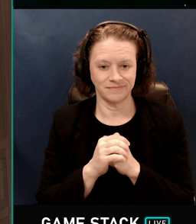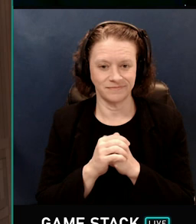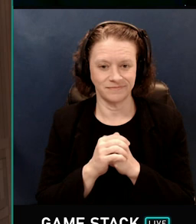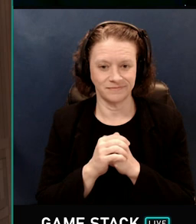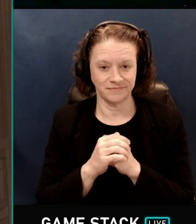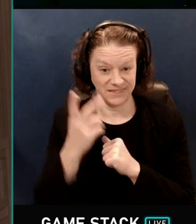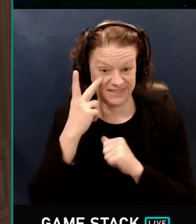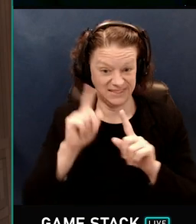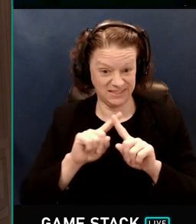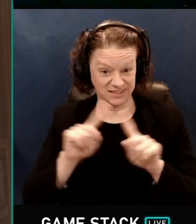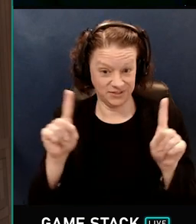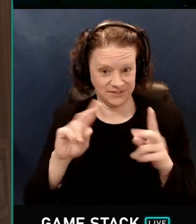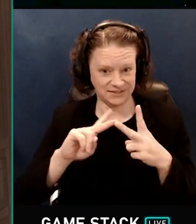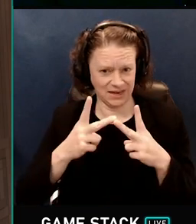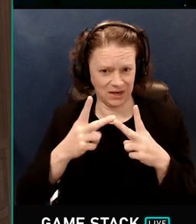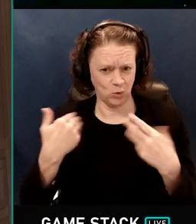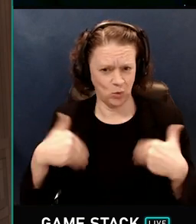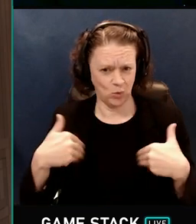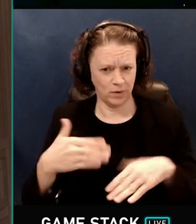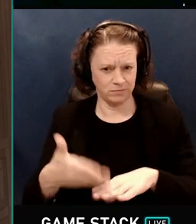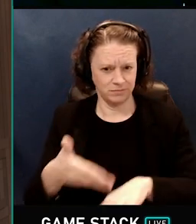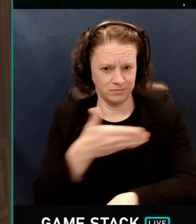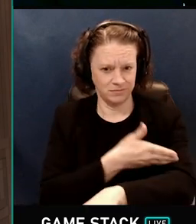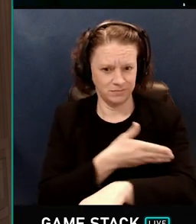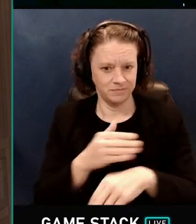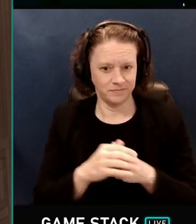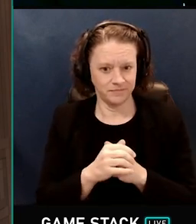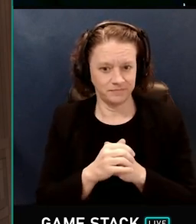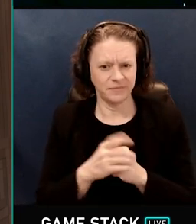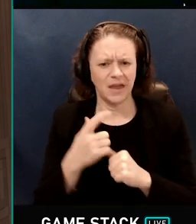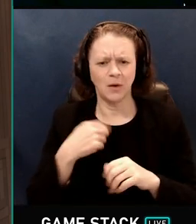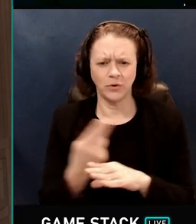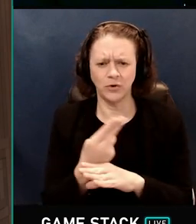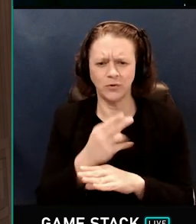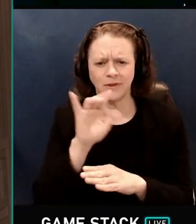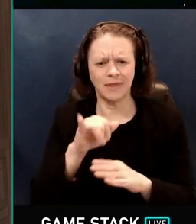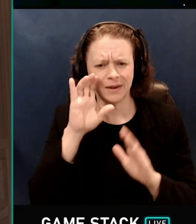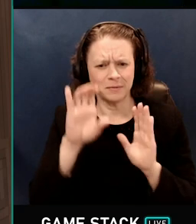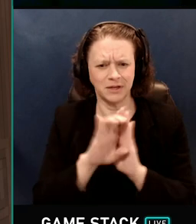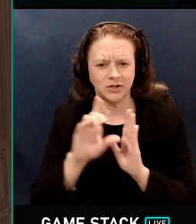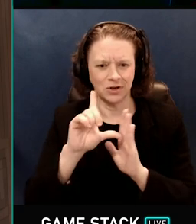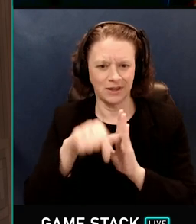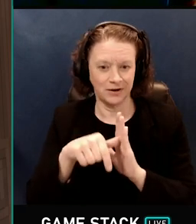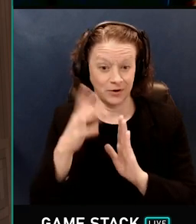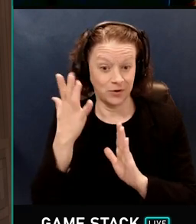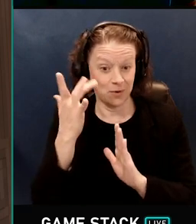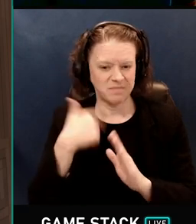to something like this. And I'm going to use this image a lot later on, because I like it.